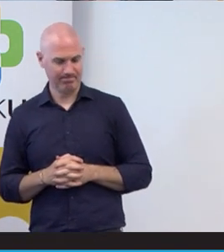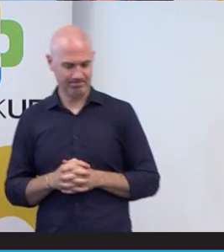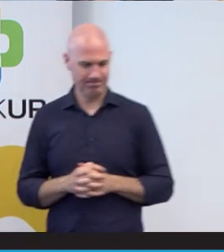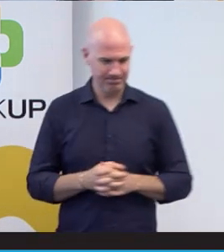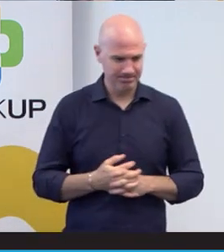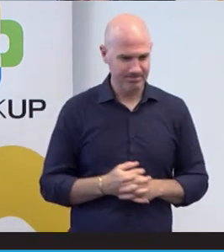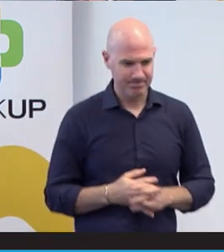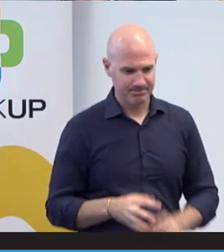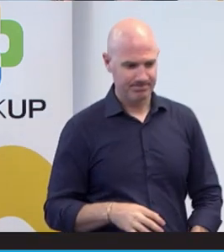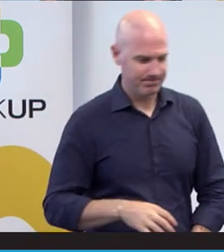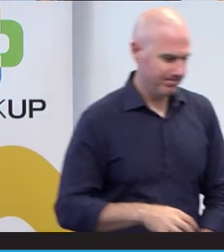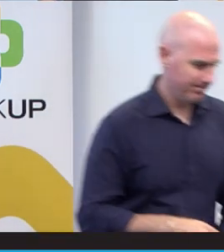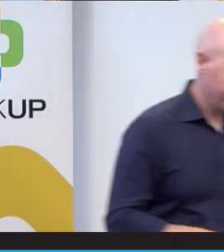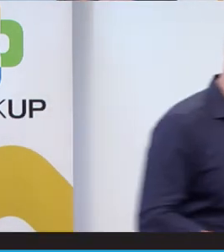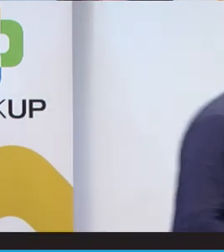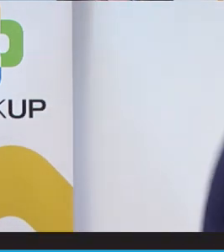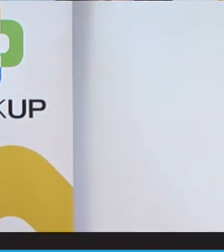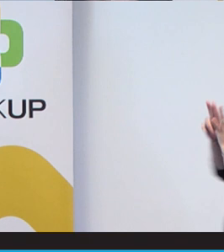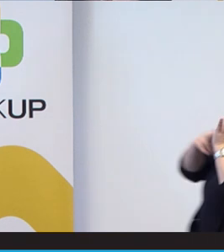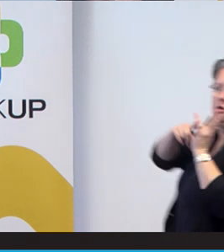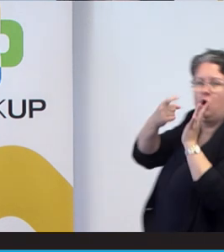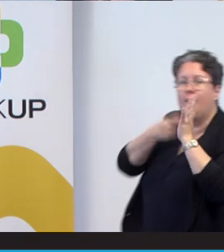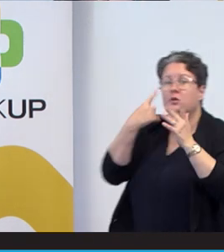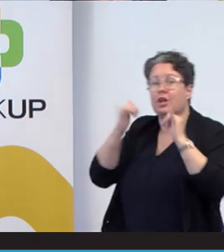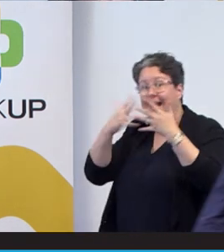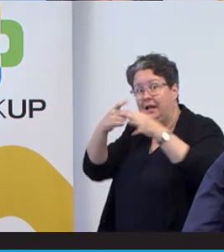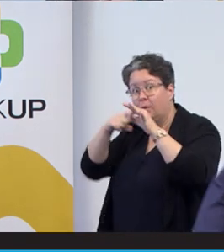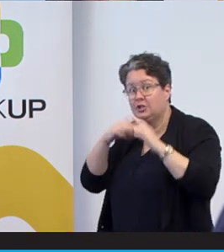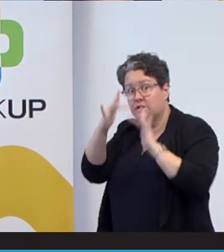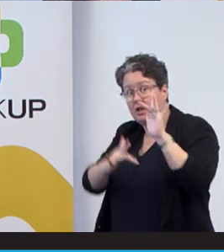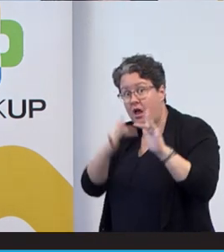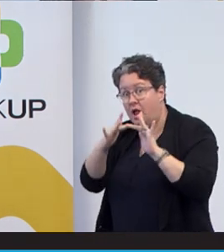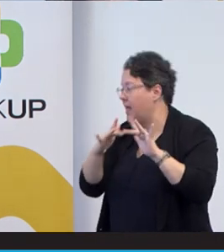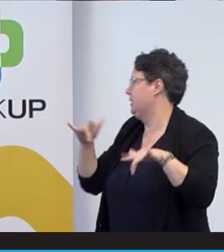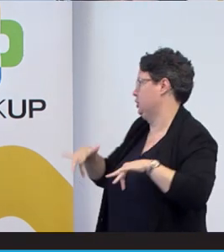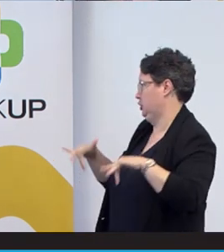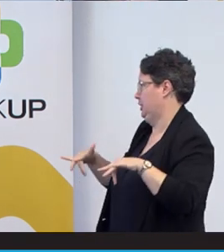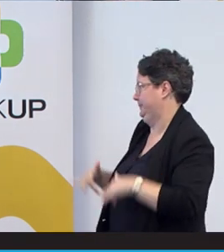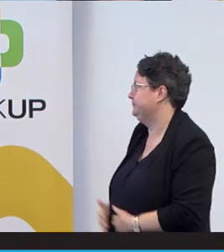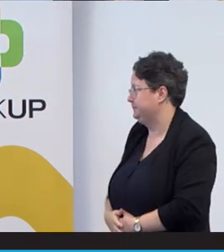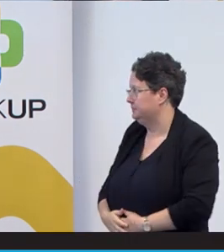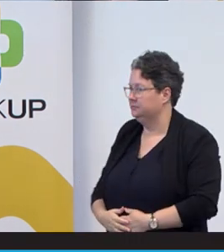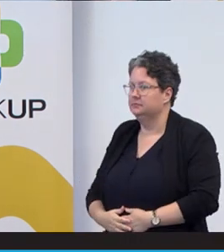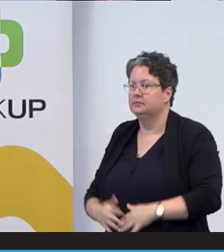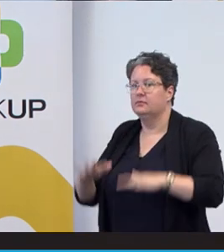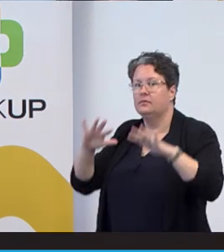Conor, we’ll go online first, but no questions online. Any questions or